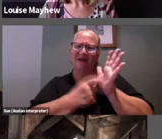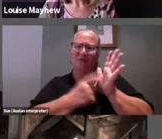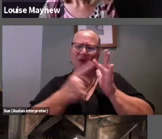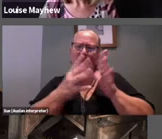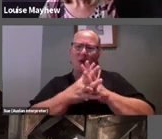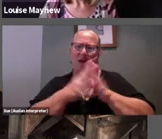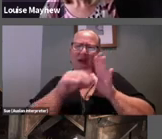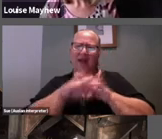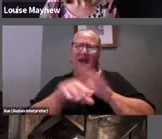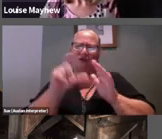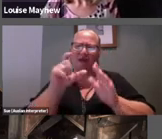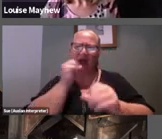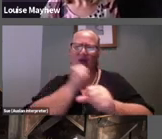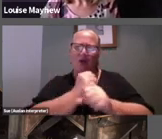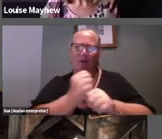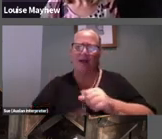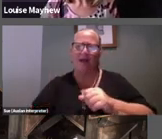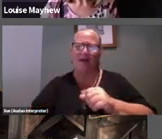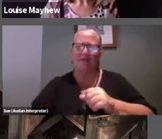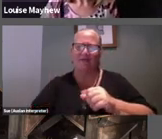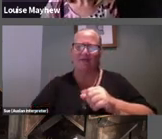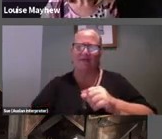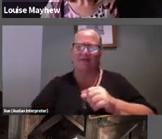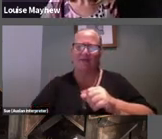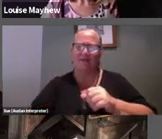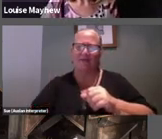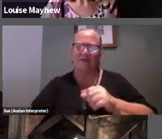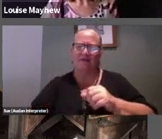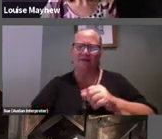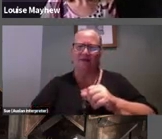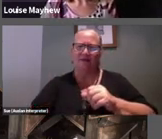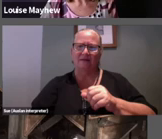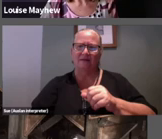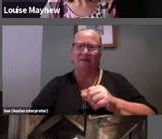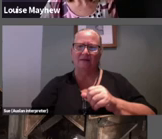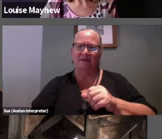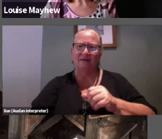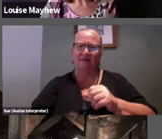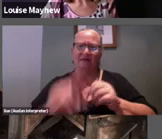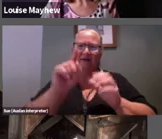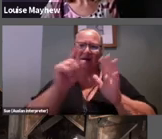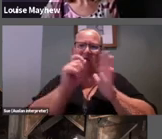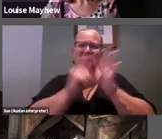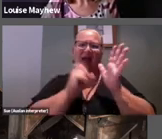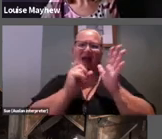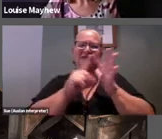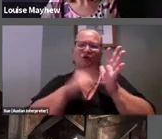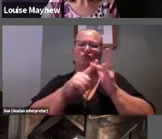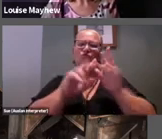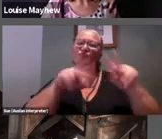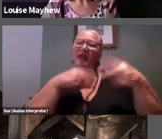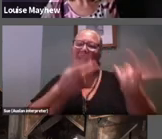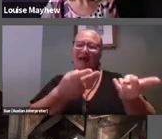James Turrell in Canberra as a place to relax and think about the way that your